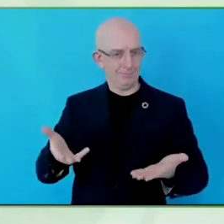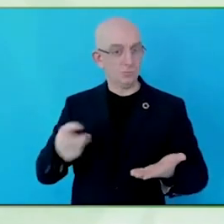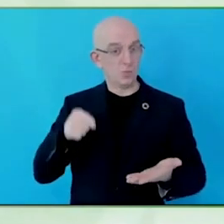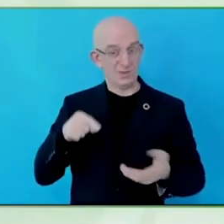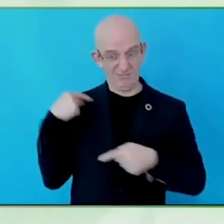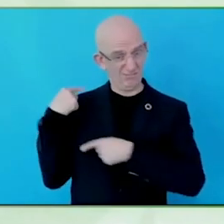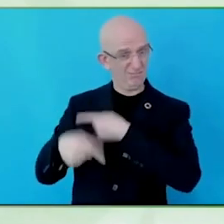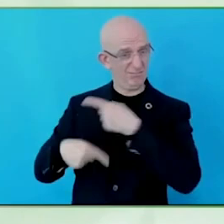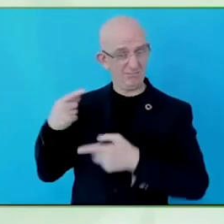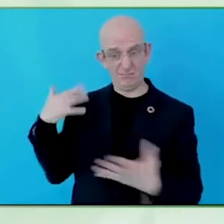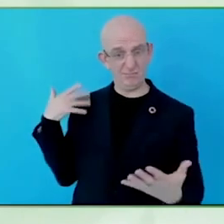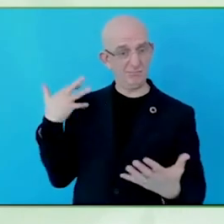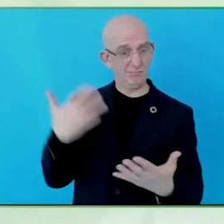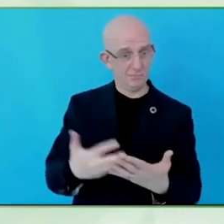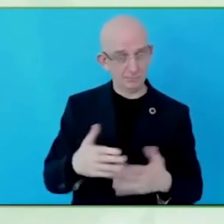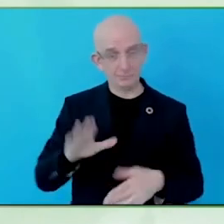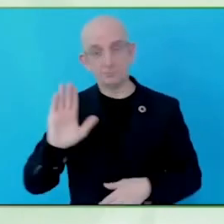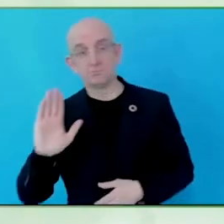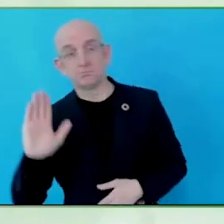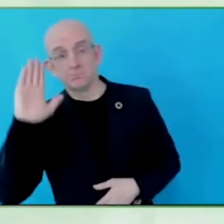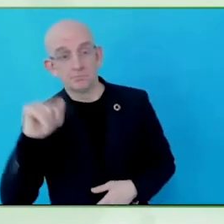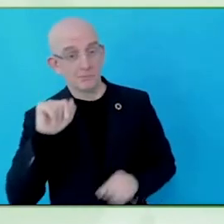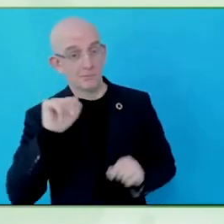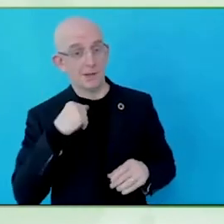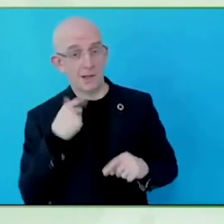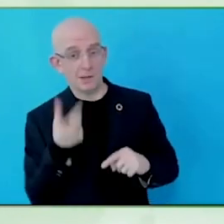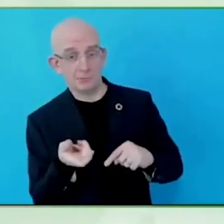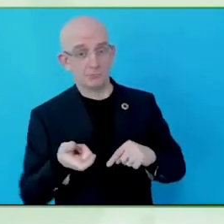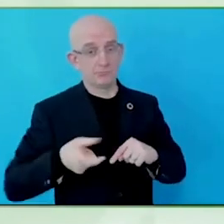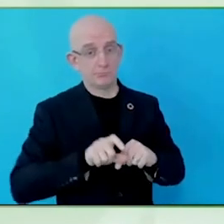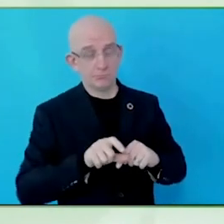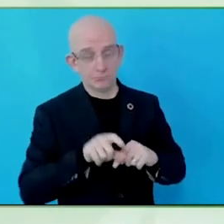We are going to be releasing a global technology platform that